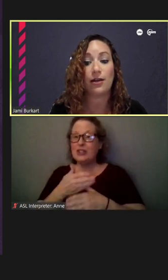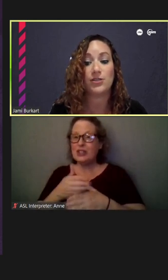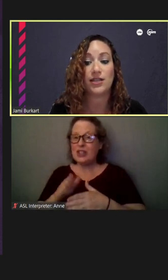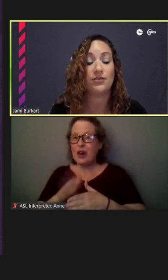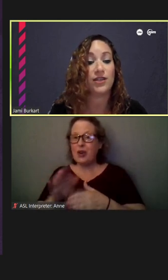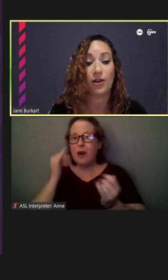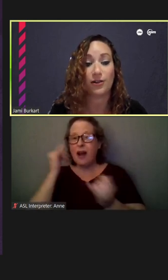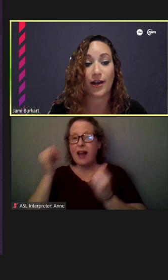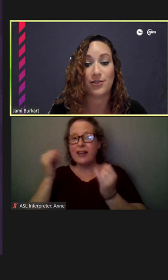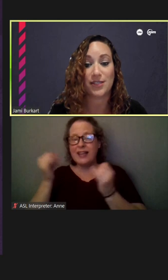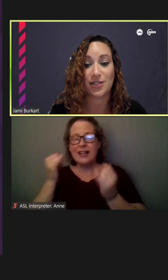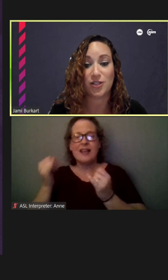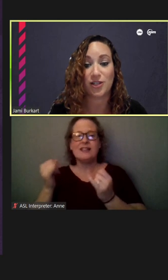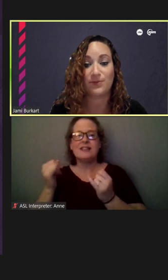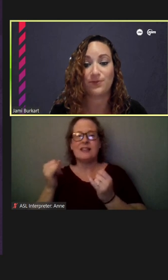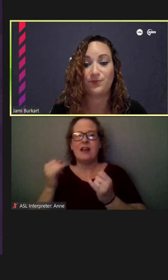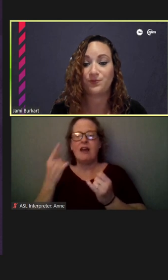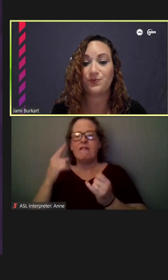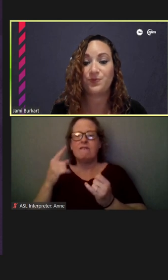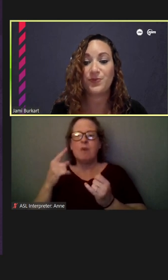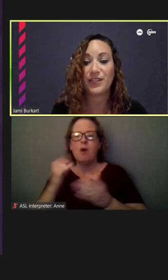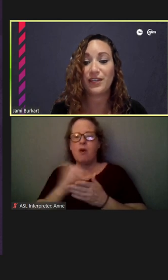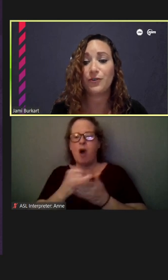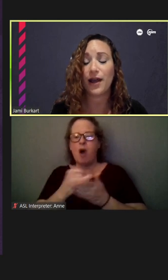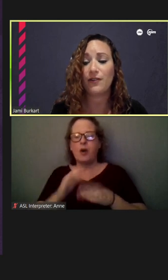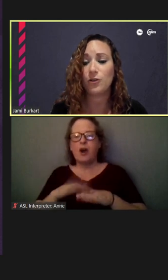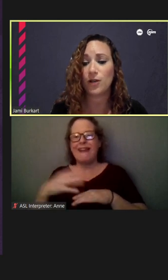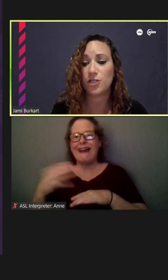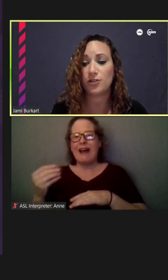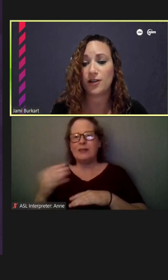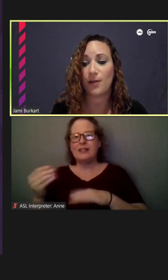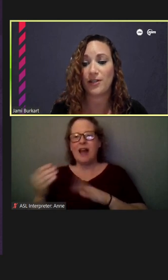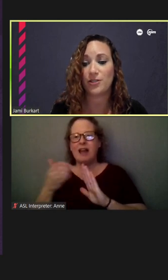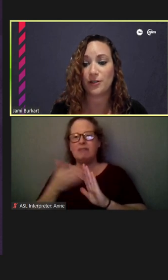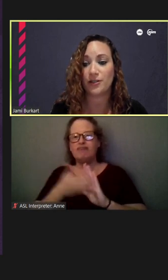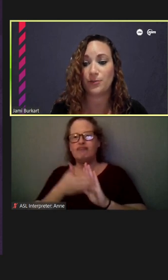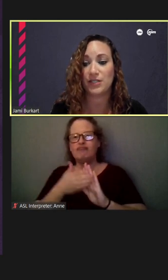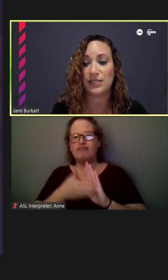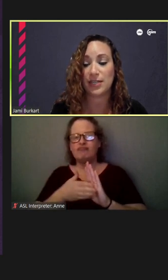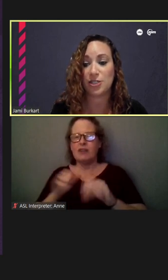the outside of the Argyle station. If you have a question or comment during the presentation,